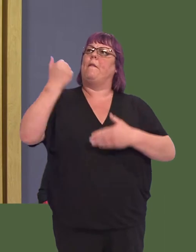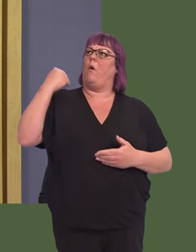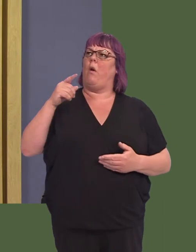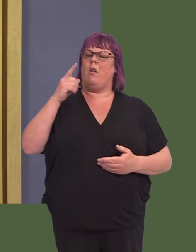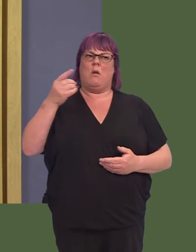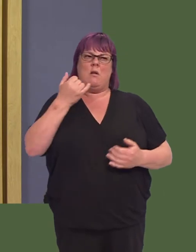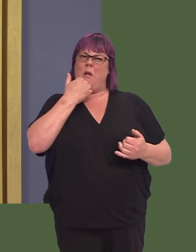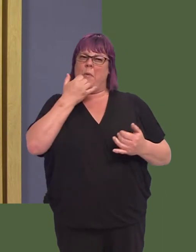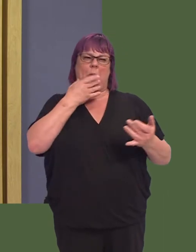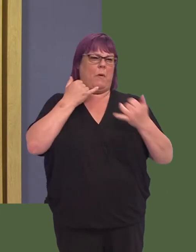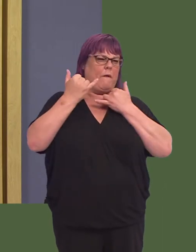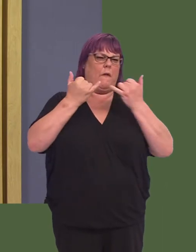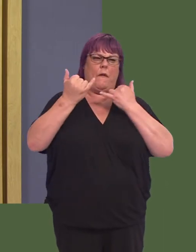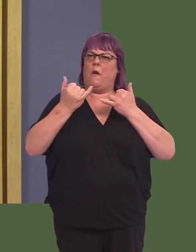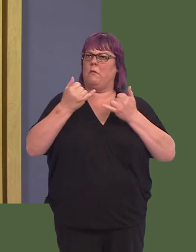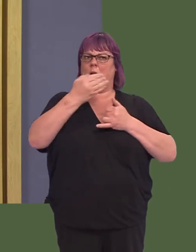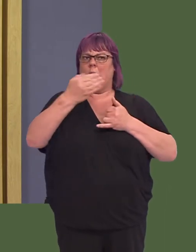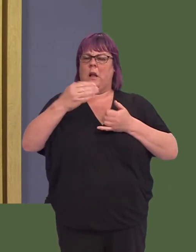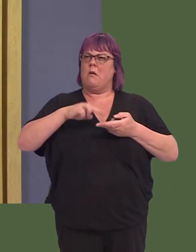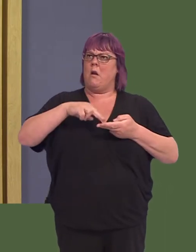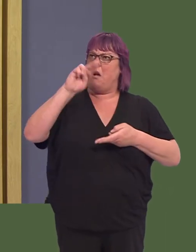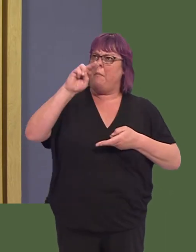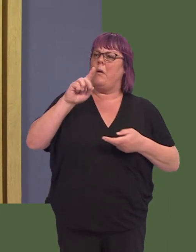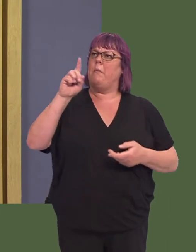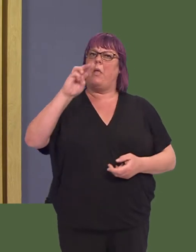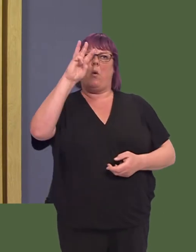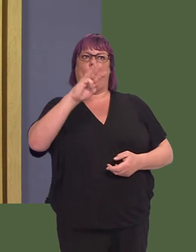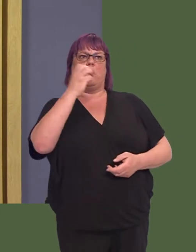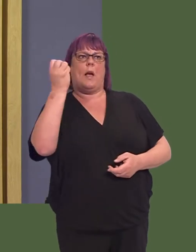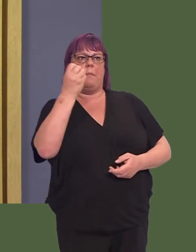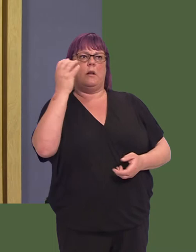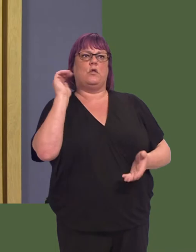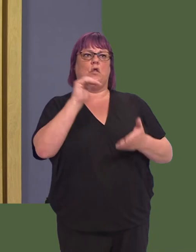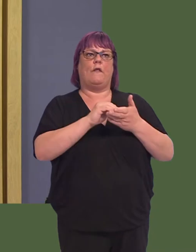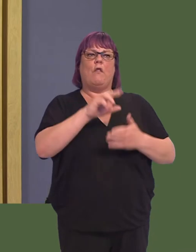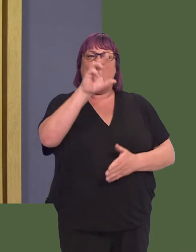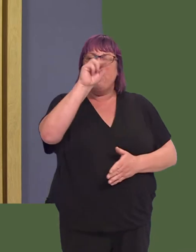This is a staggering increase by any calculation, yet the Welsh ambulance service has for 30